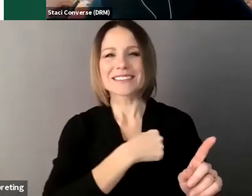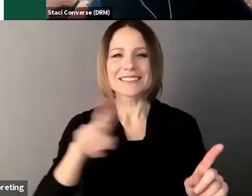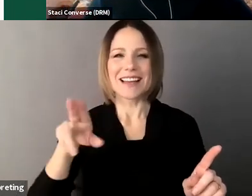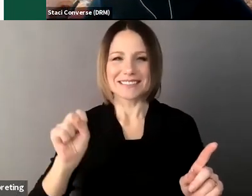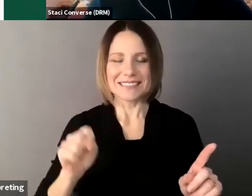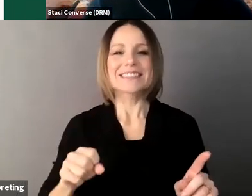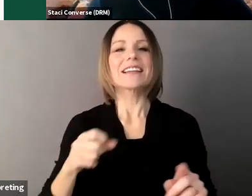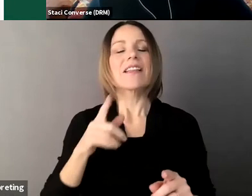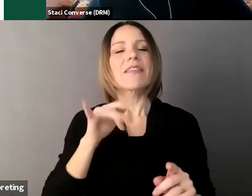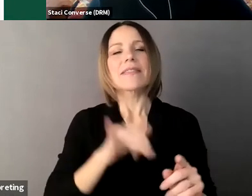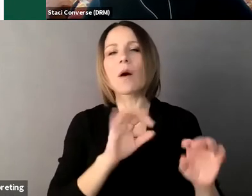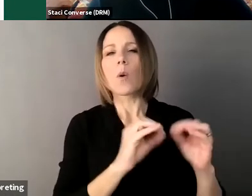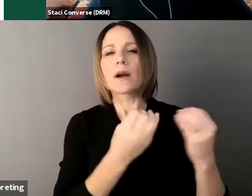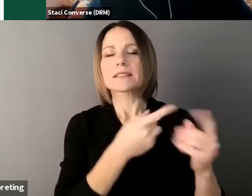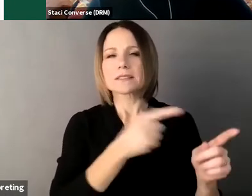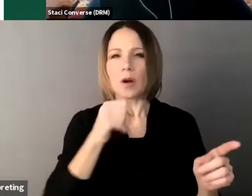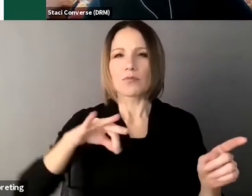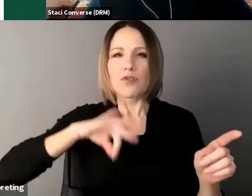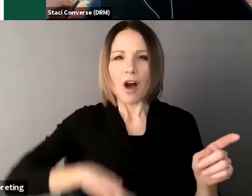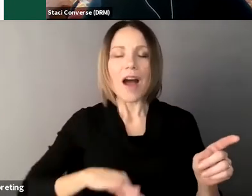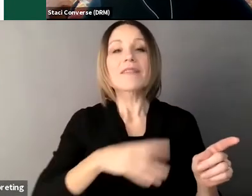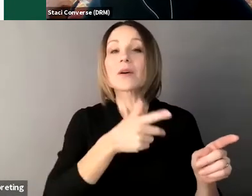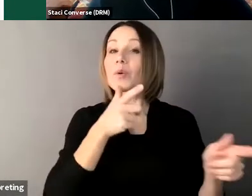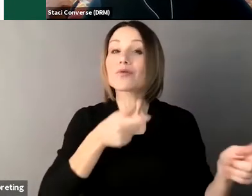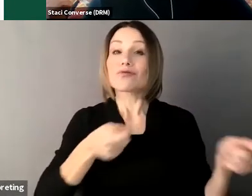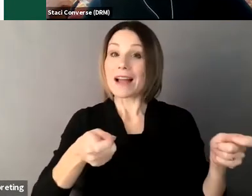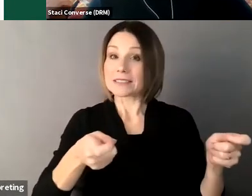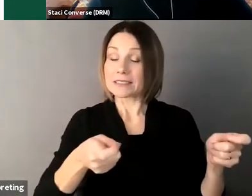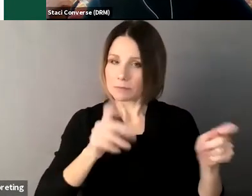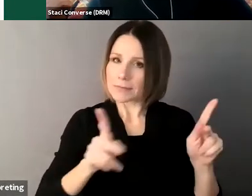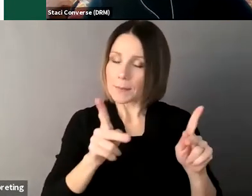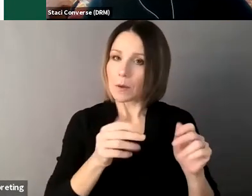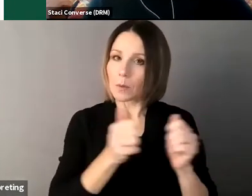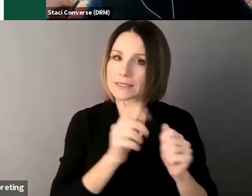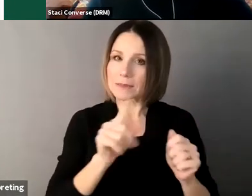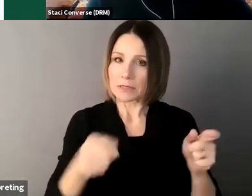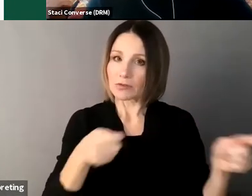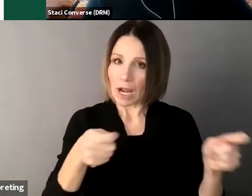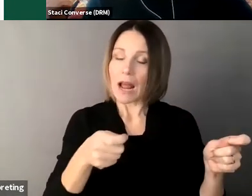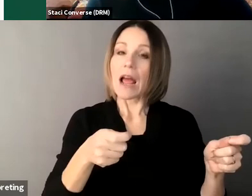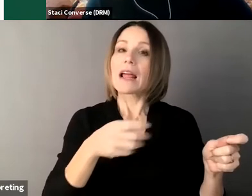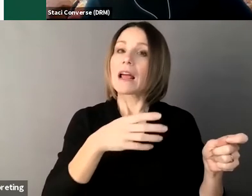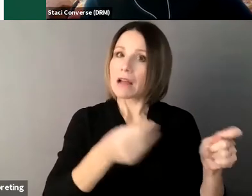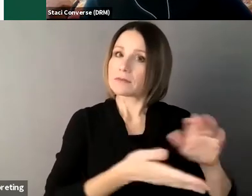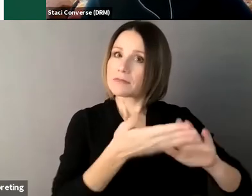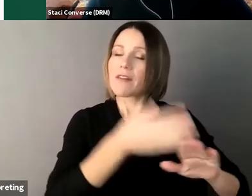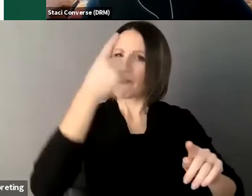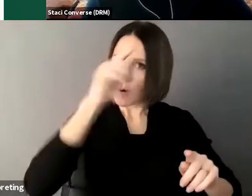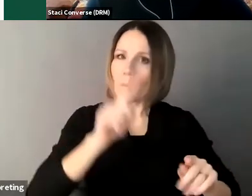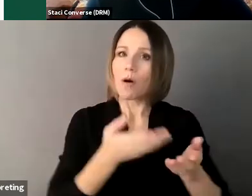run with people with disability for people with disabilities and we help them to support